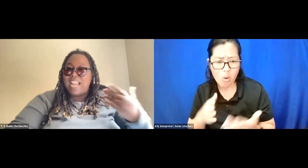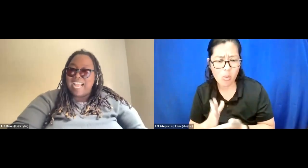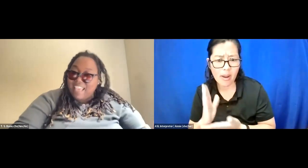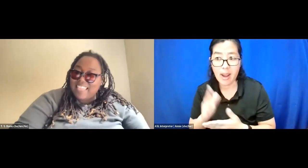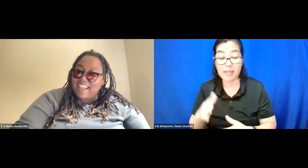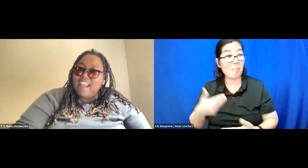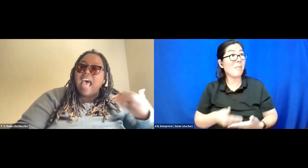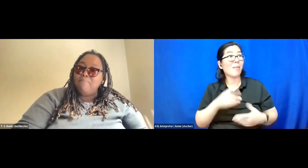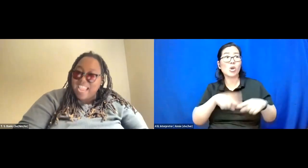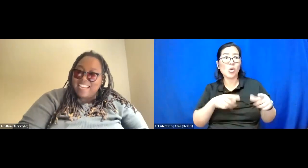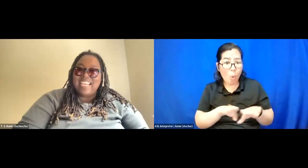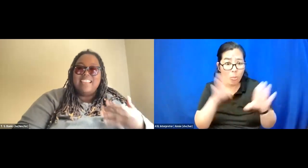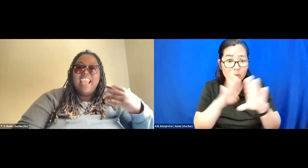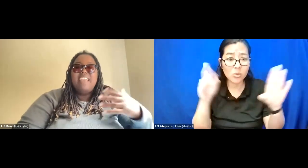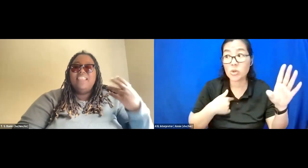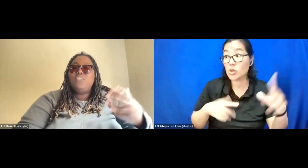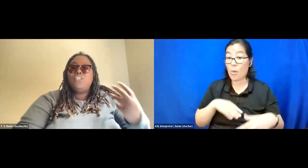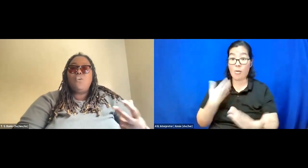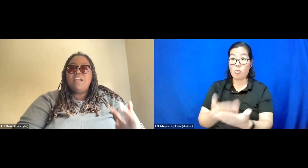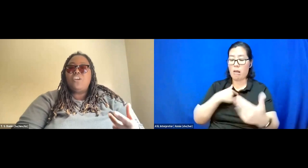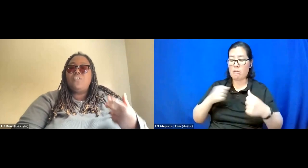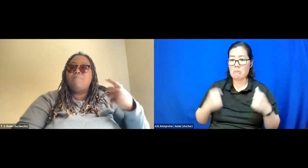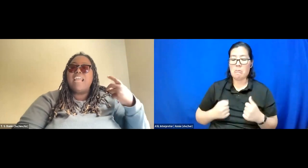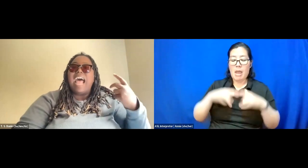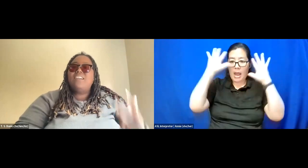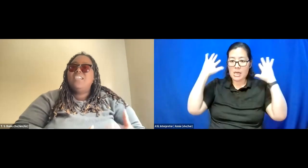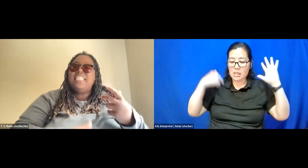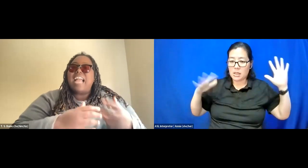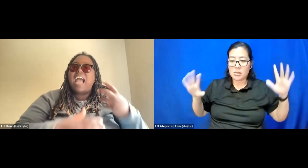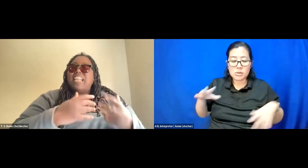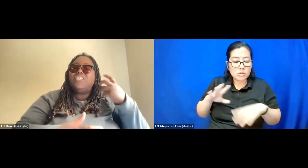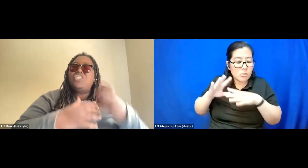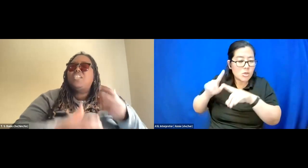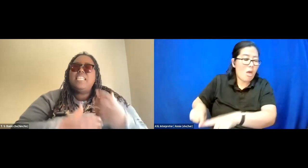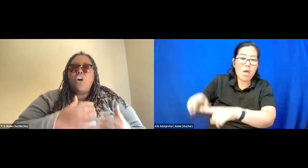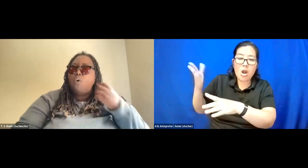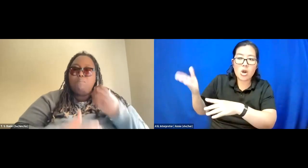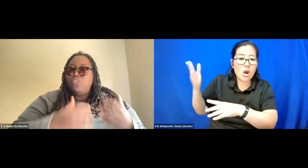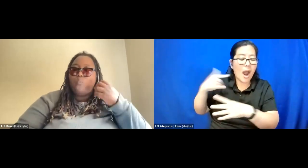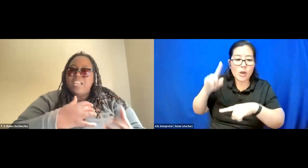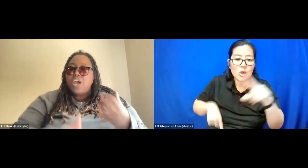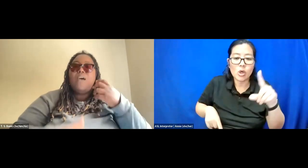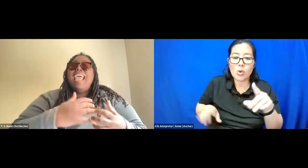And when I got there, I panicked and this was so much on her but I just couldn't open the window.